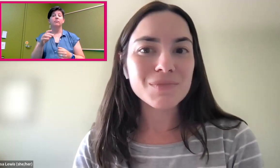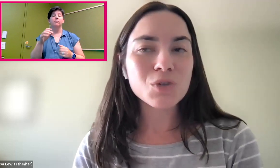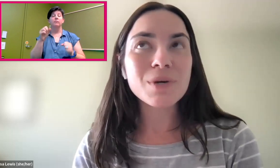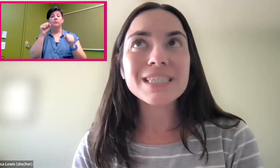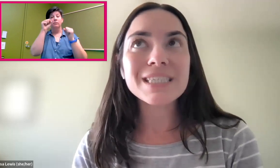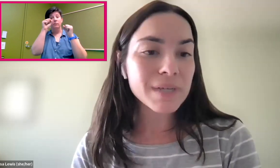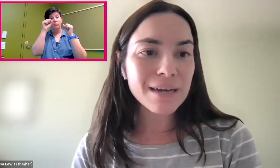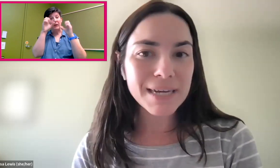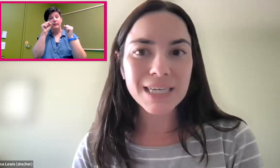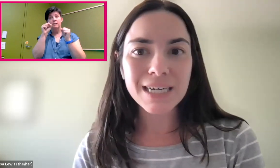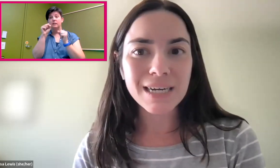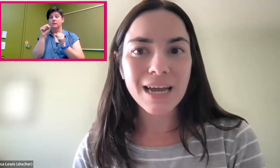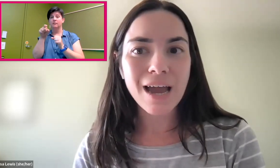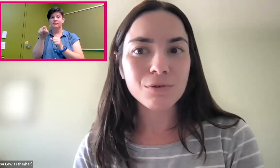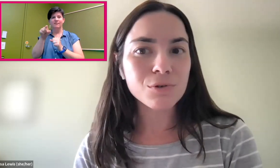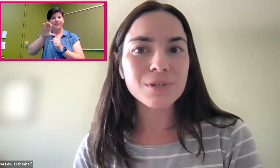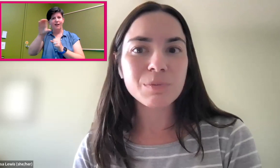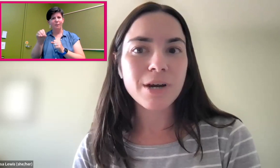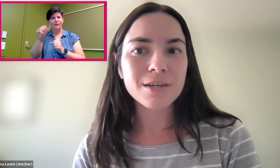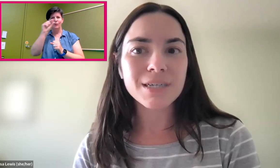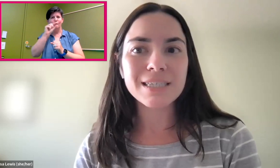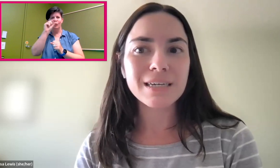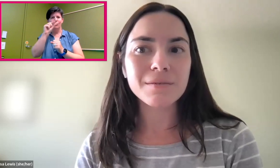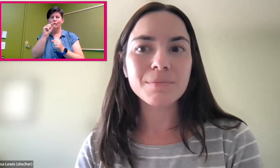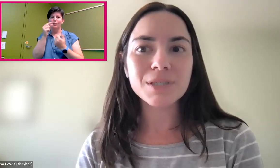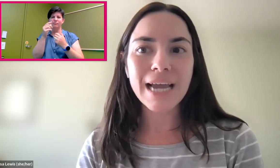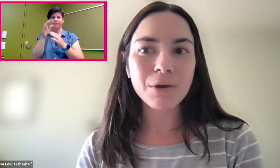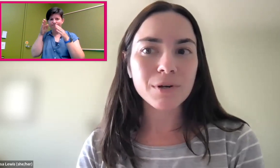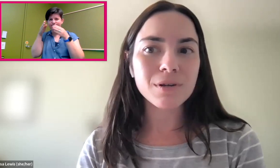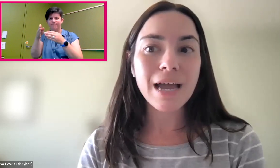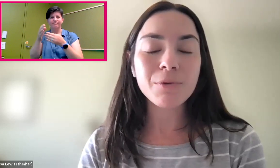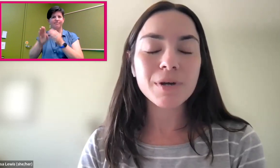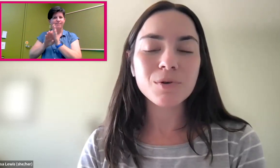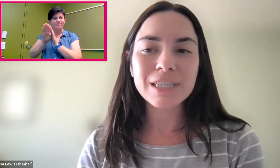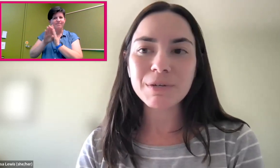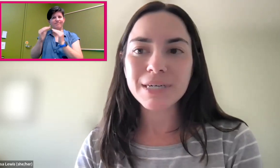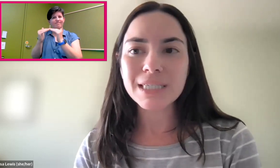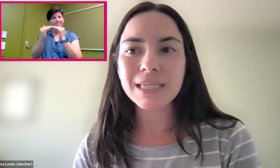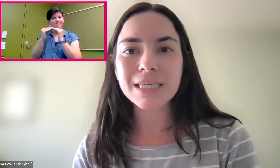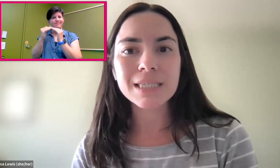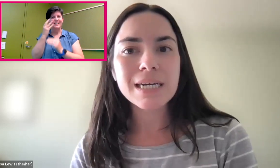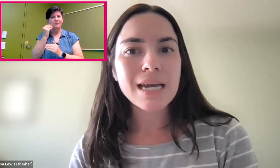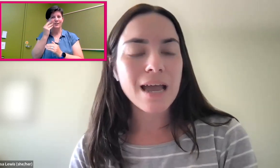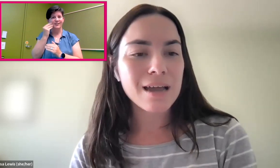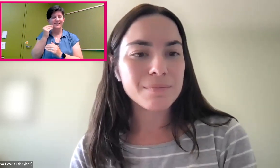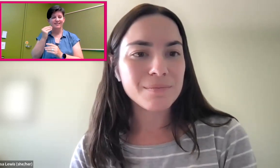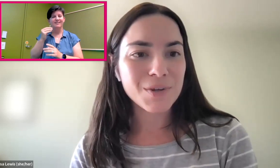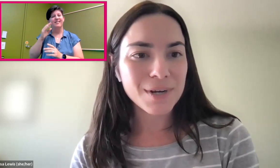So it's really amazing how Google is prioritizing building equitable experiences.